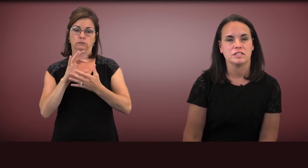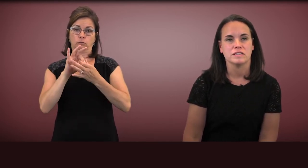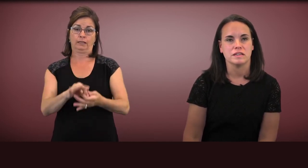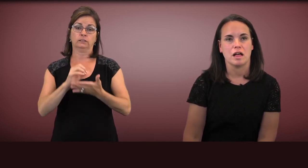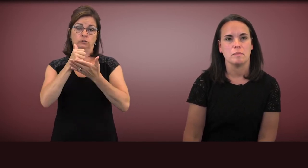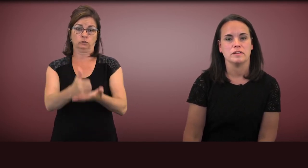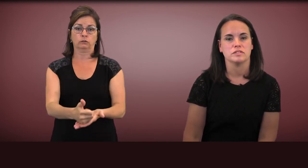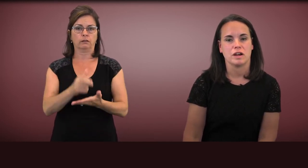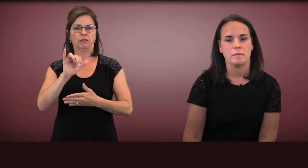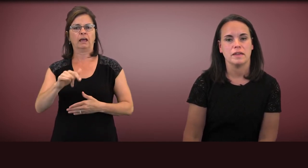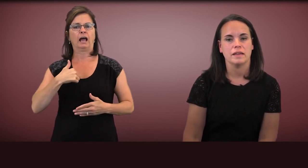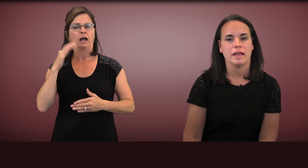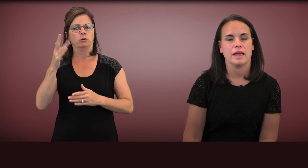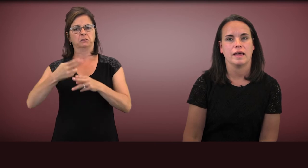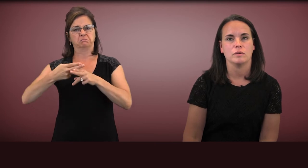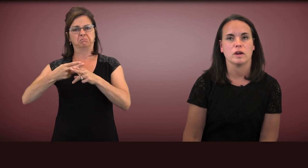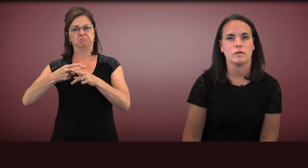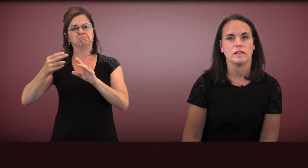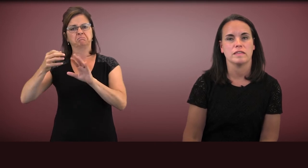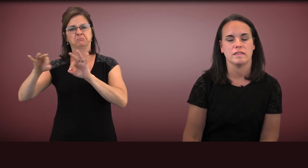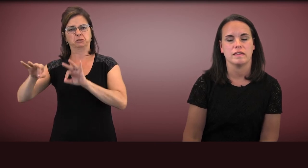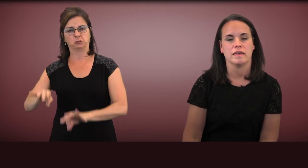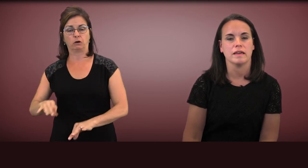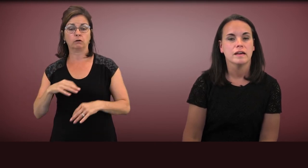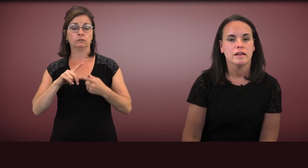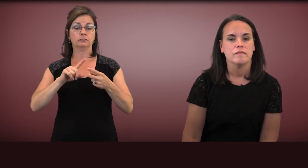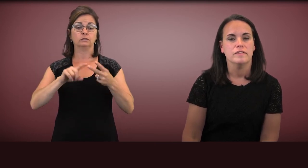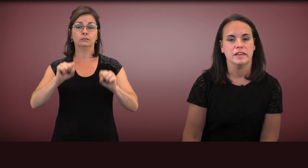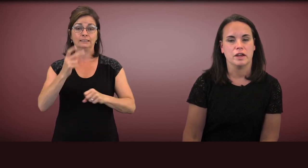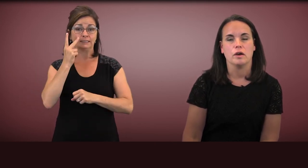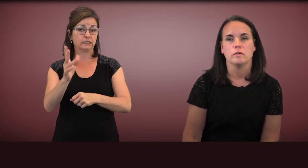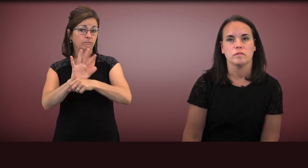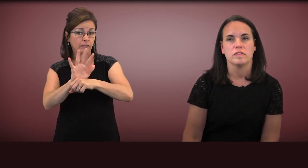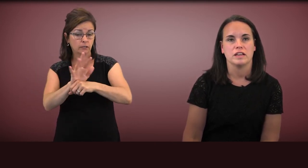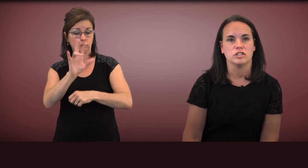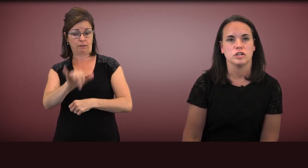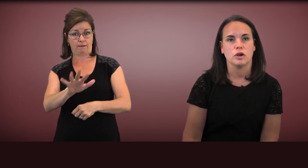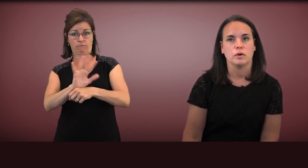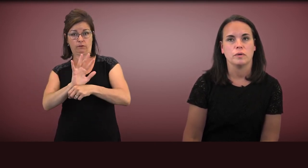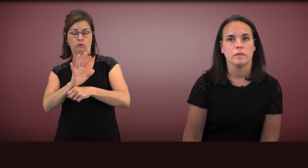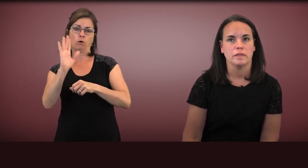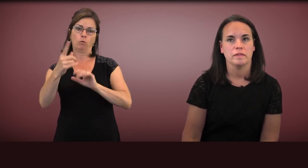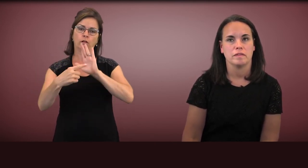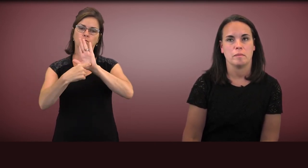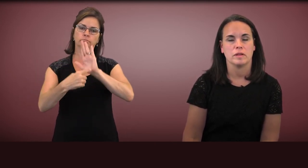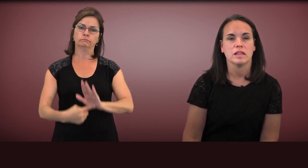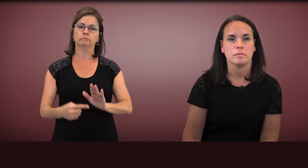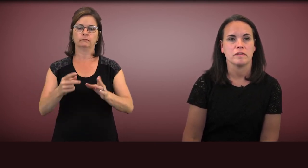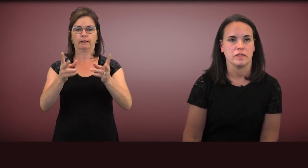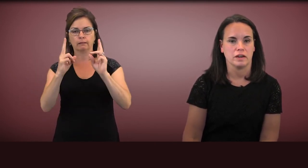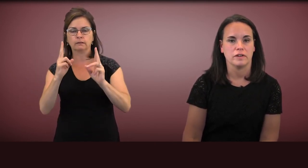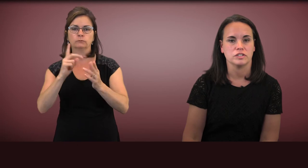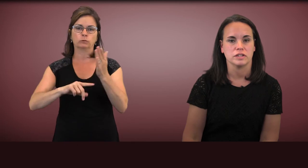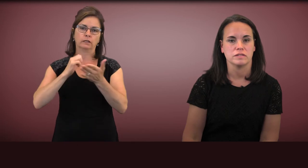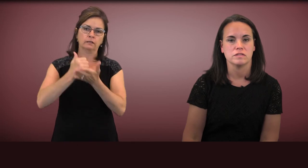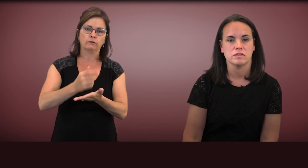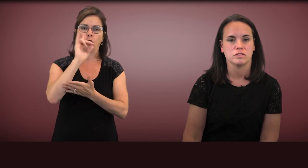that I'll be describing and where you can see videos, that show some clips of the interventions.